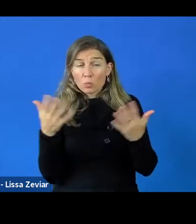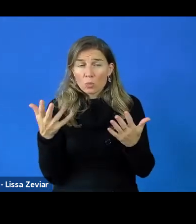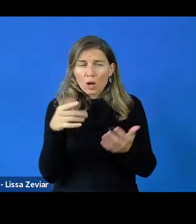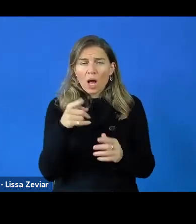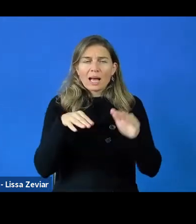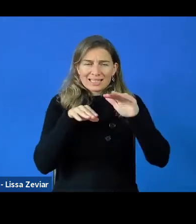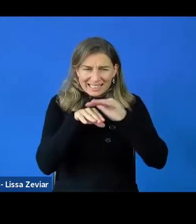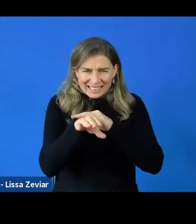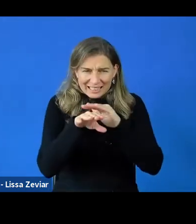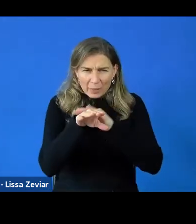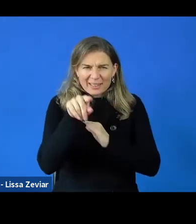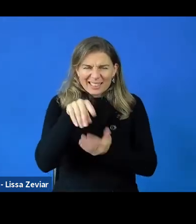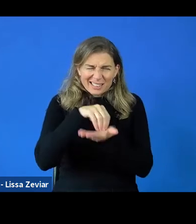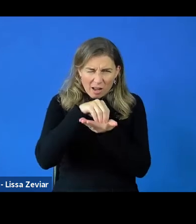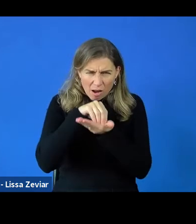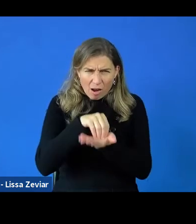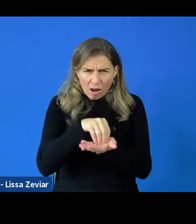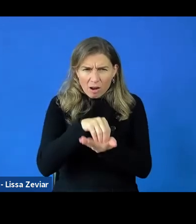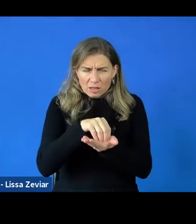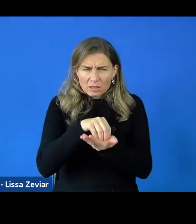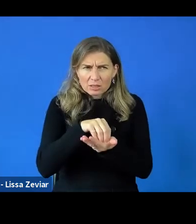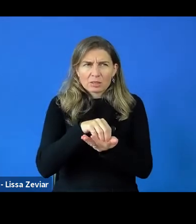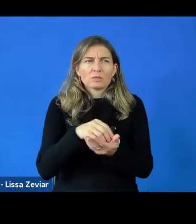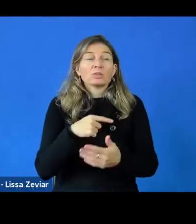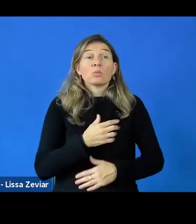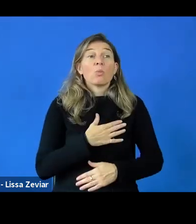We wanted to develop an avatar and a tactile tablet.